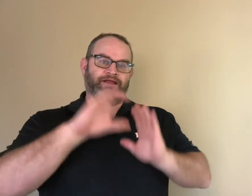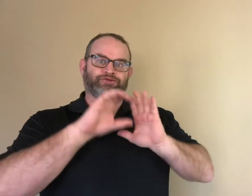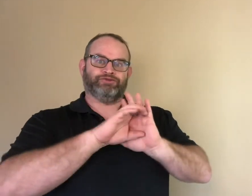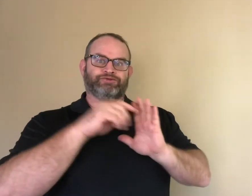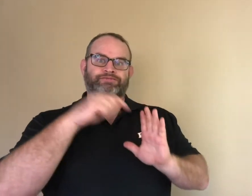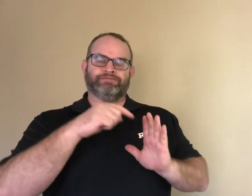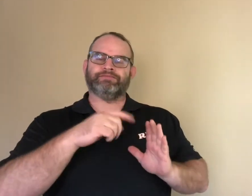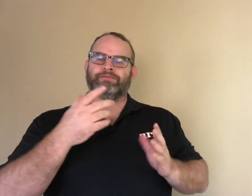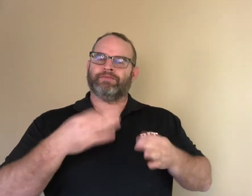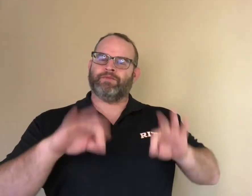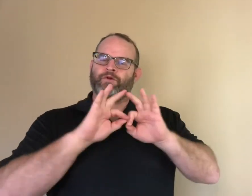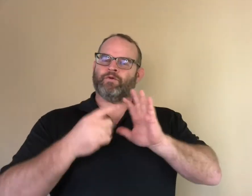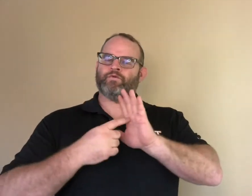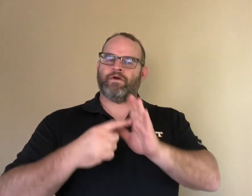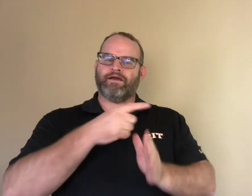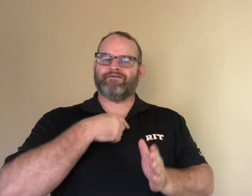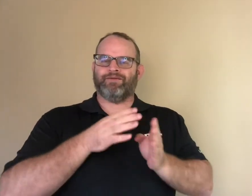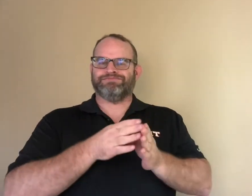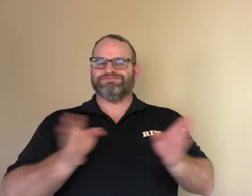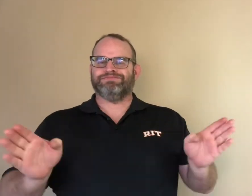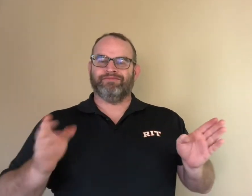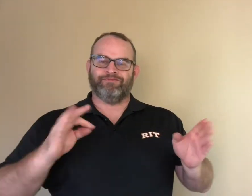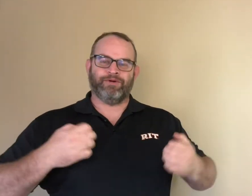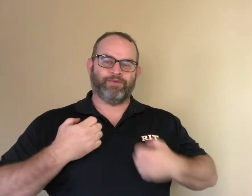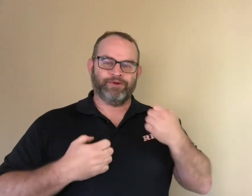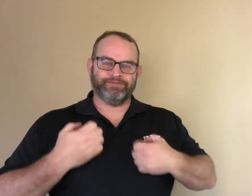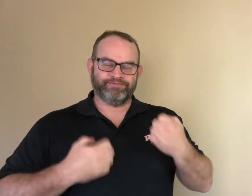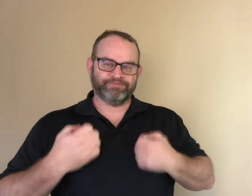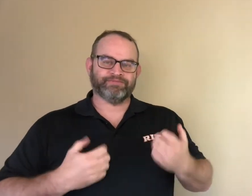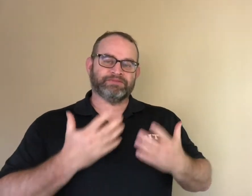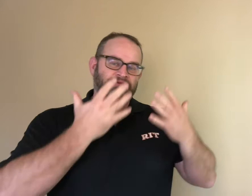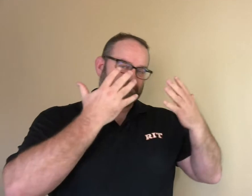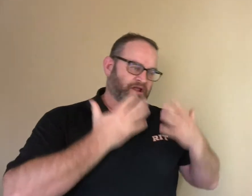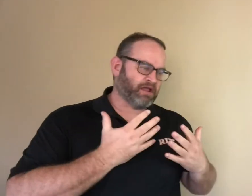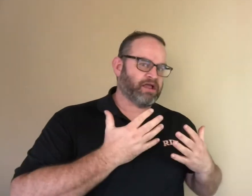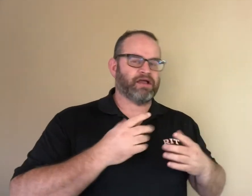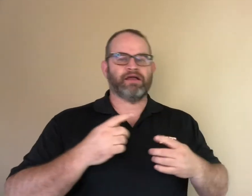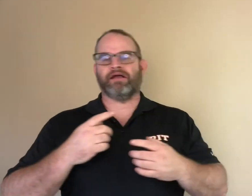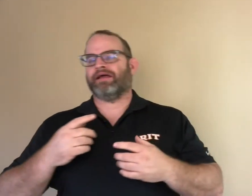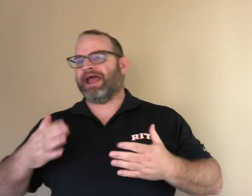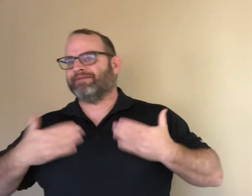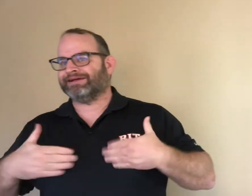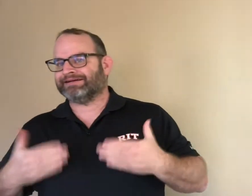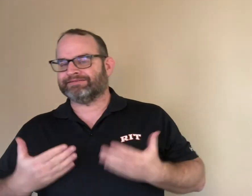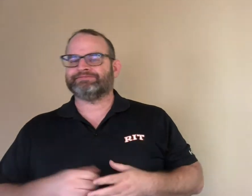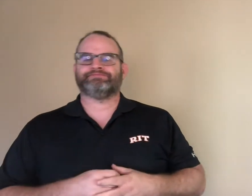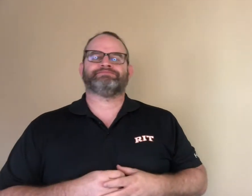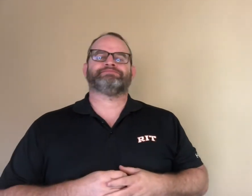It is important to show that deaf characters have a range of different emotions, from sad to happy.